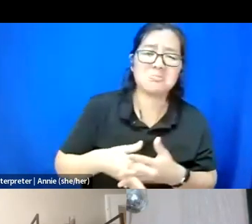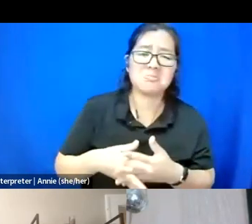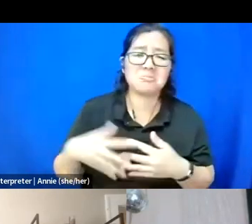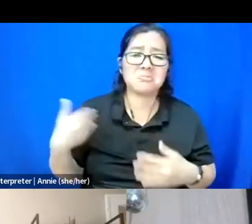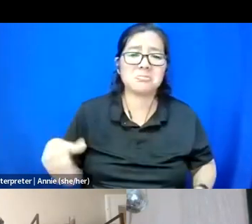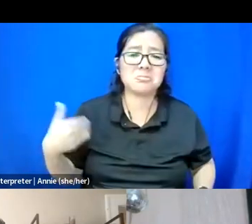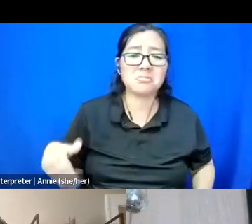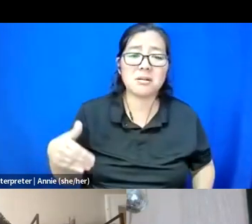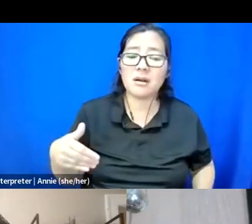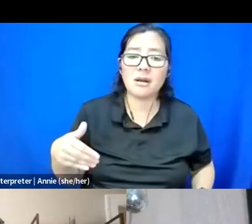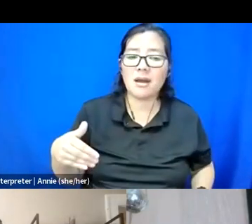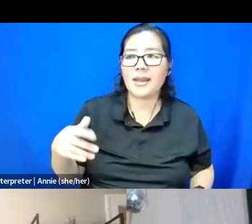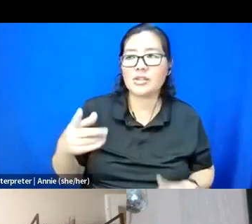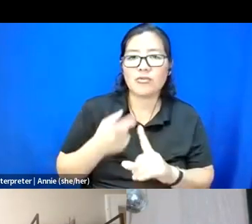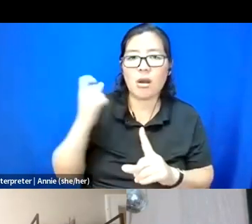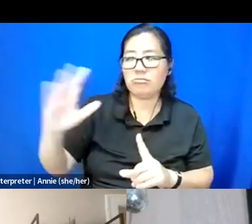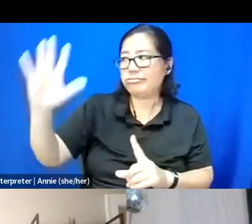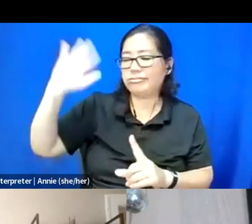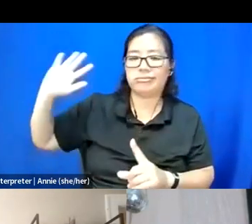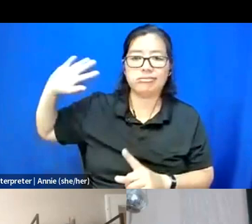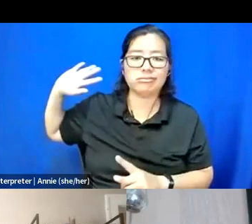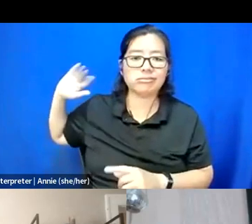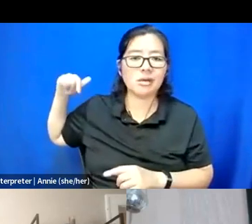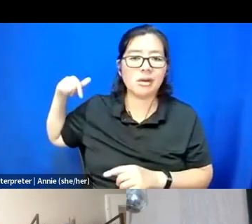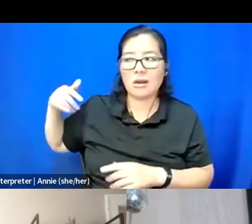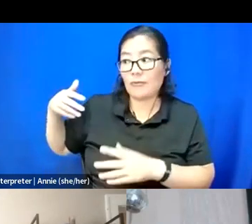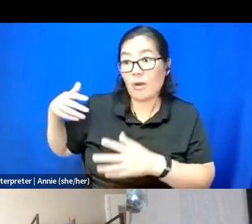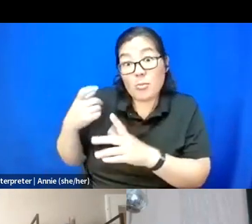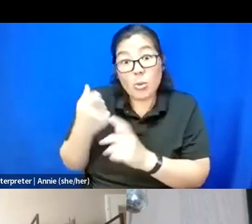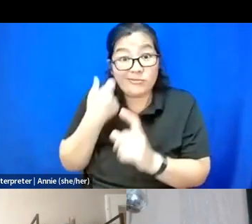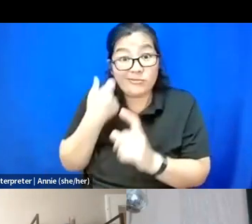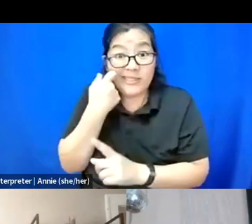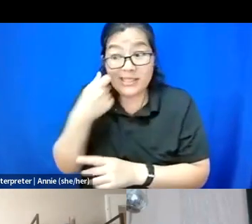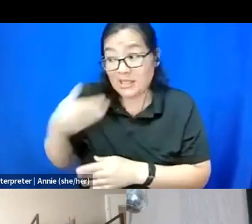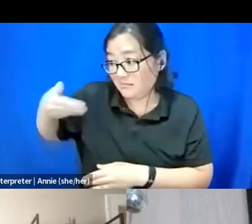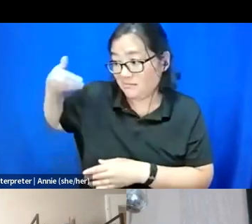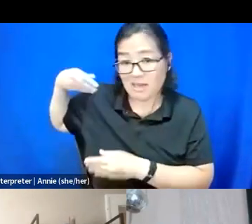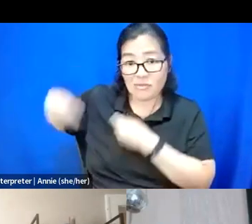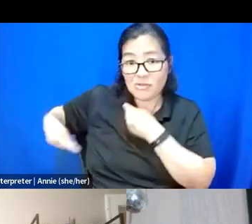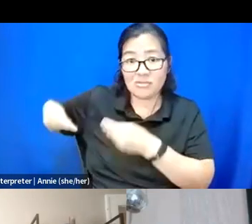yeah, it comes from like the closest points in your lineage, sometimes can be the toughest friction points.